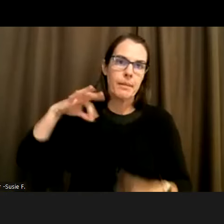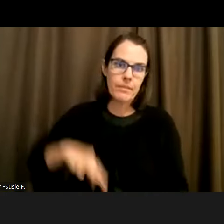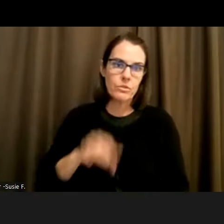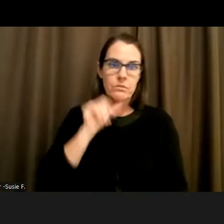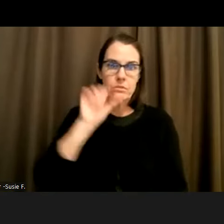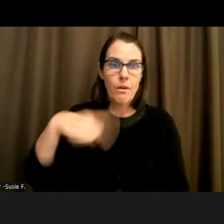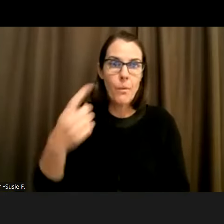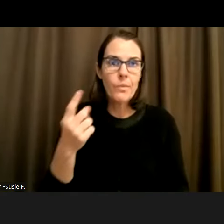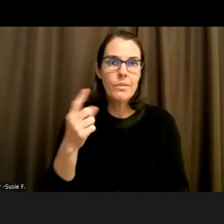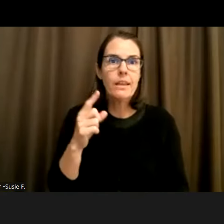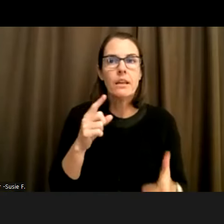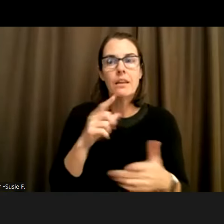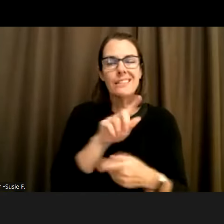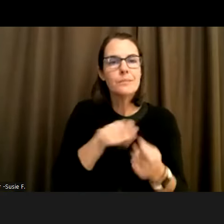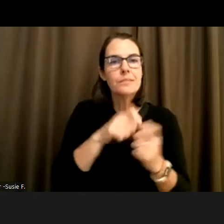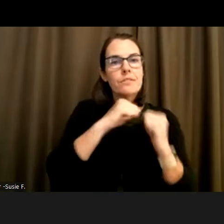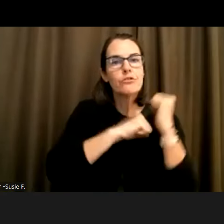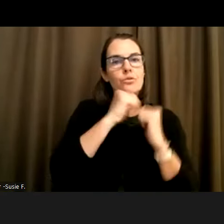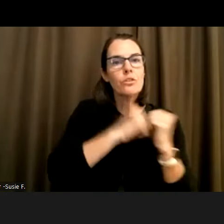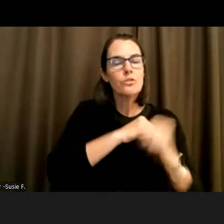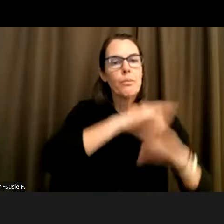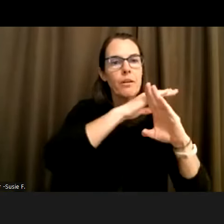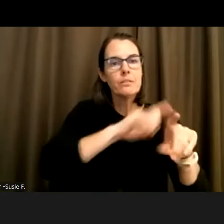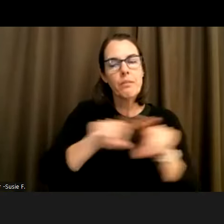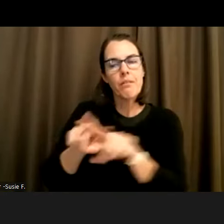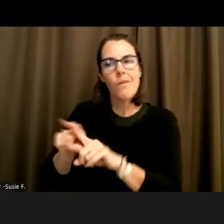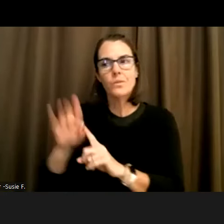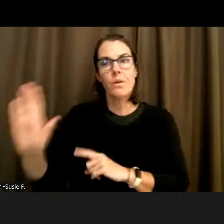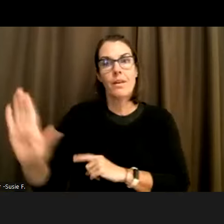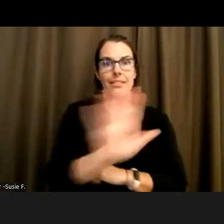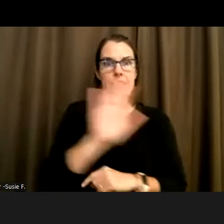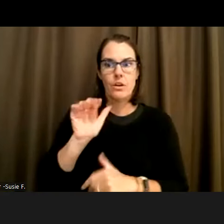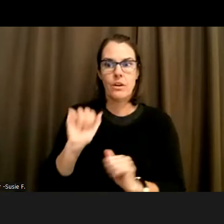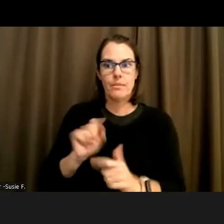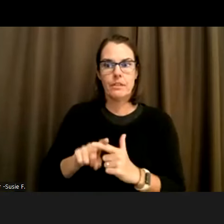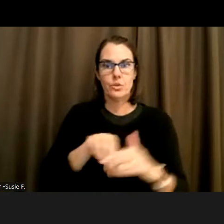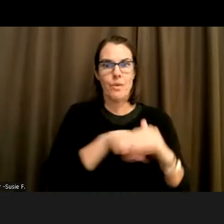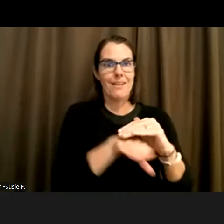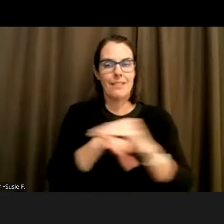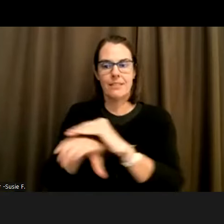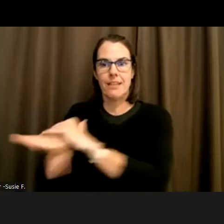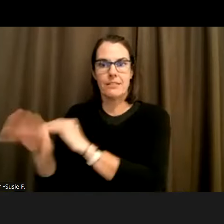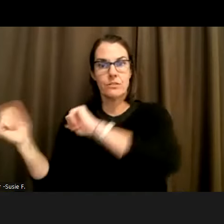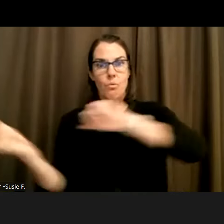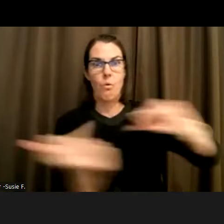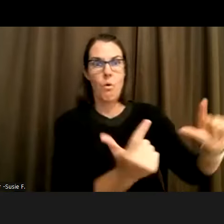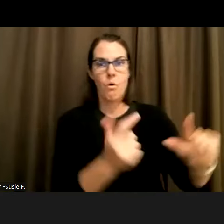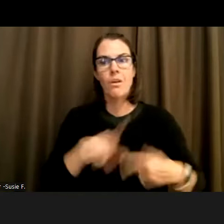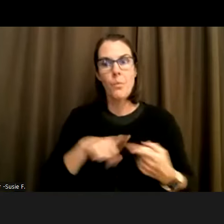it like certain structural barriers that limit people, but their ability to access them and all of the services they need when they're already facing so much